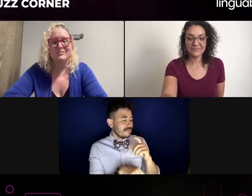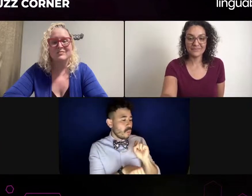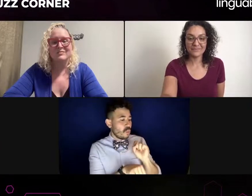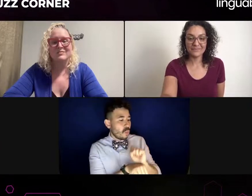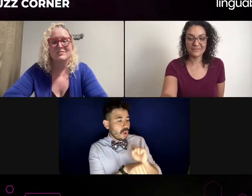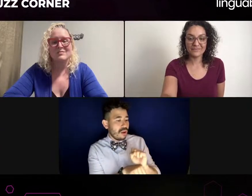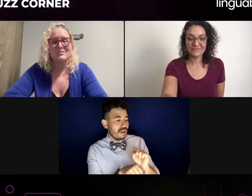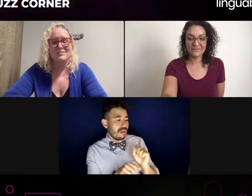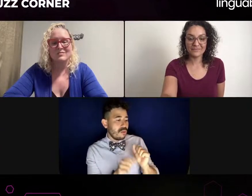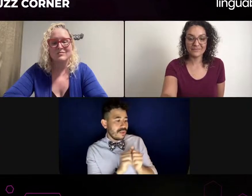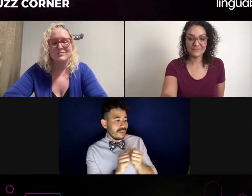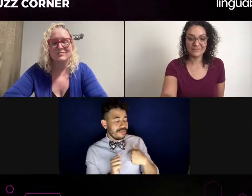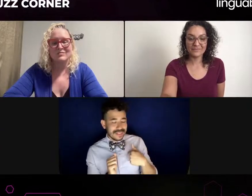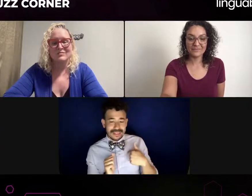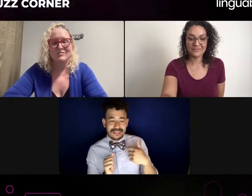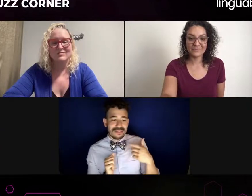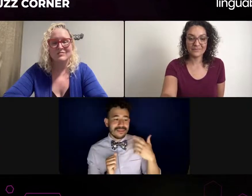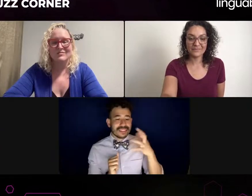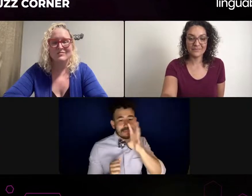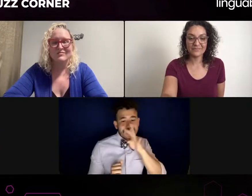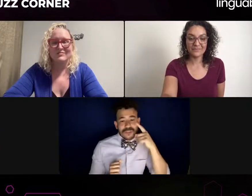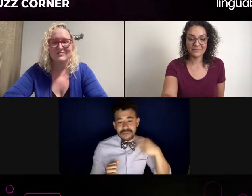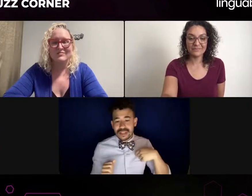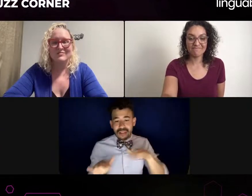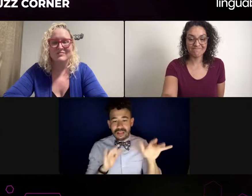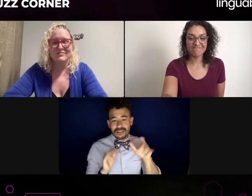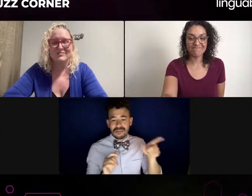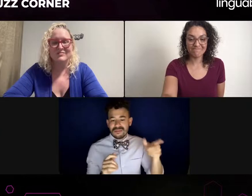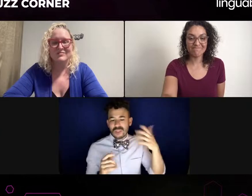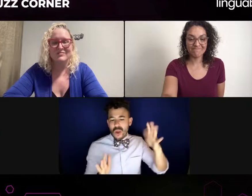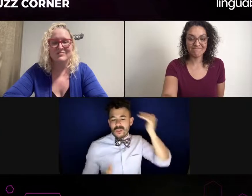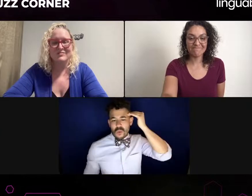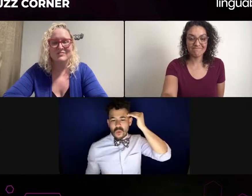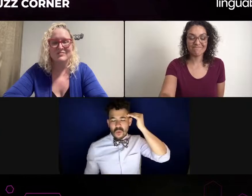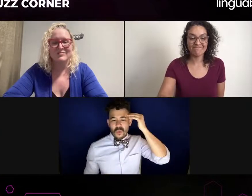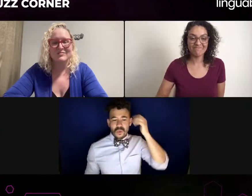I would prefer to not work with and other interpreters who are actors.